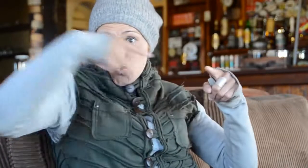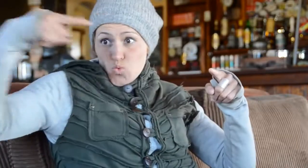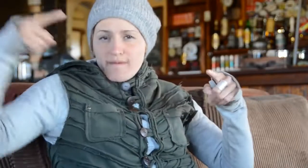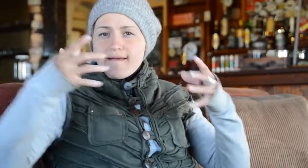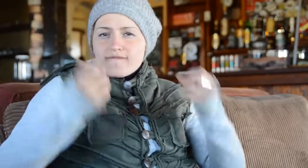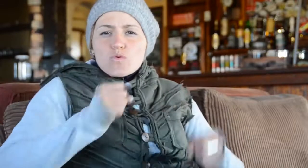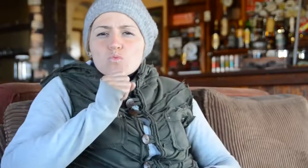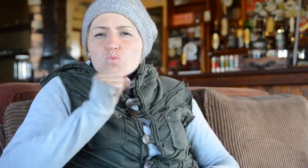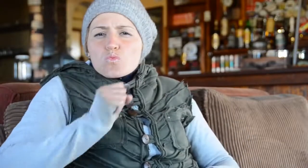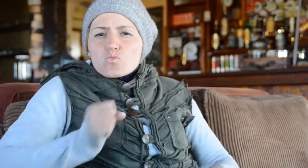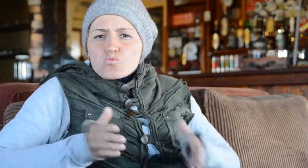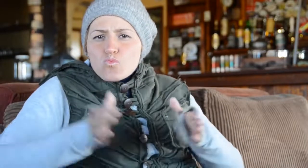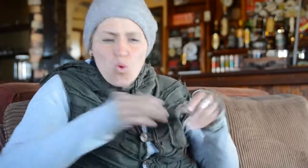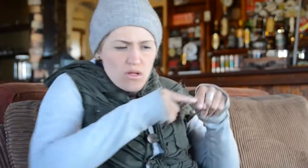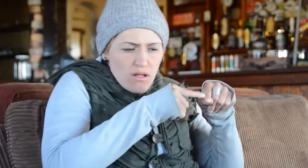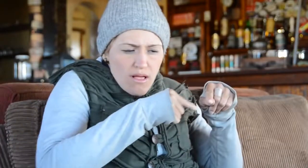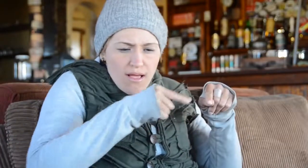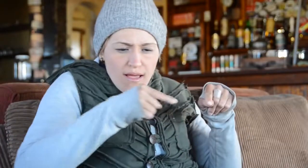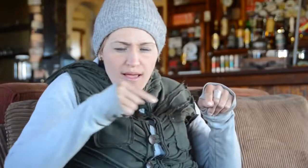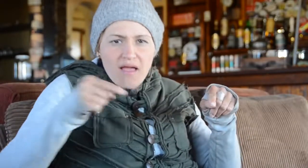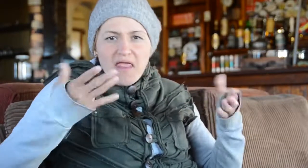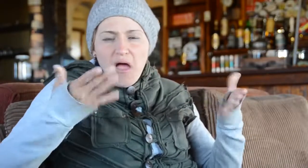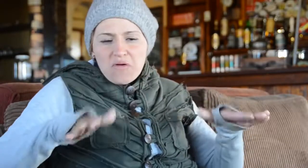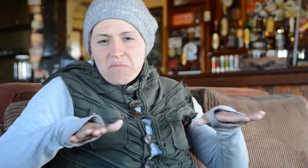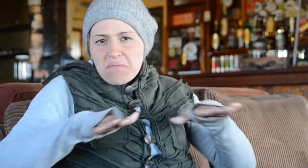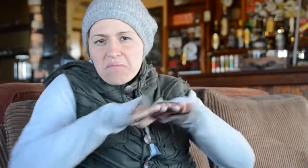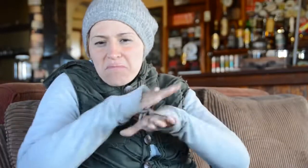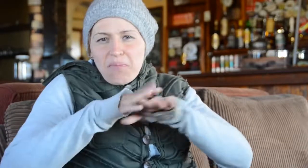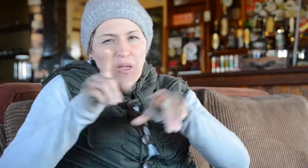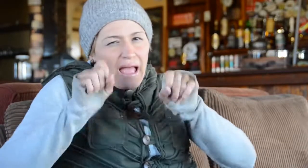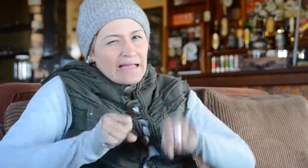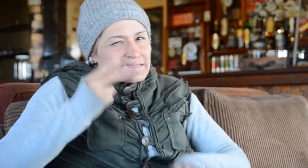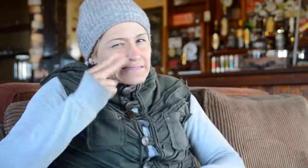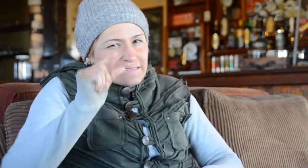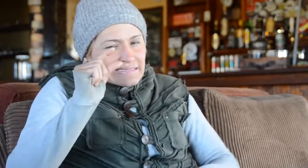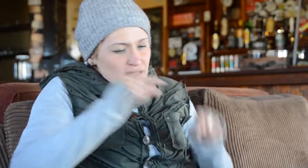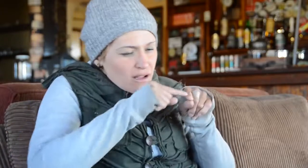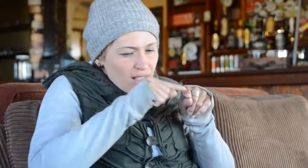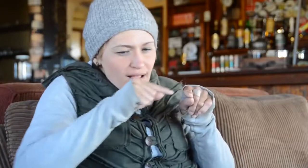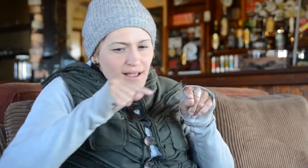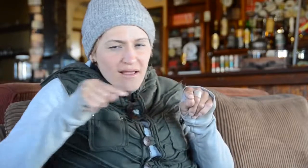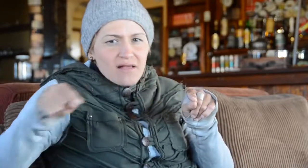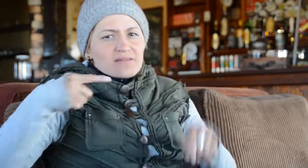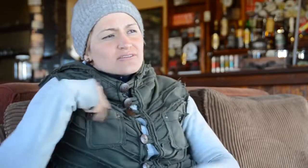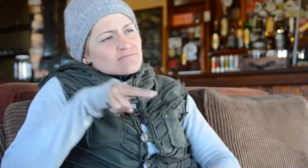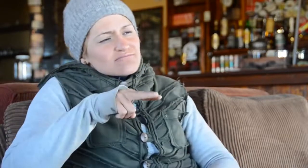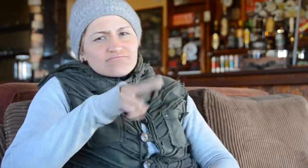road’s markings fading but still visible, one can tell that there is a history about those